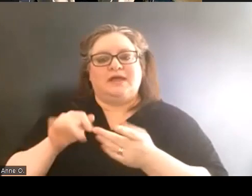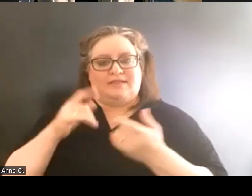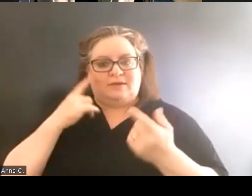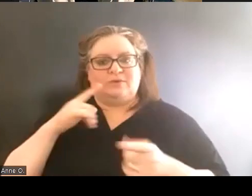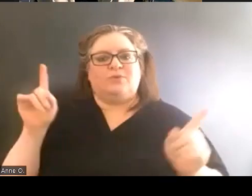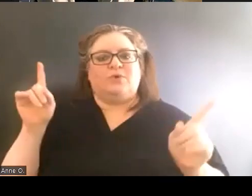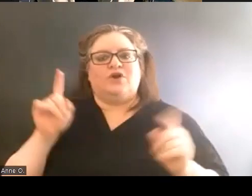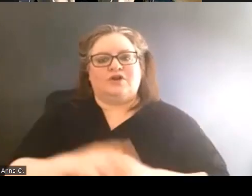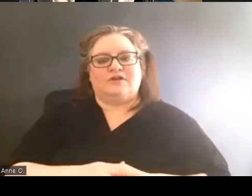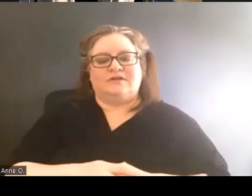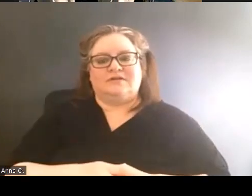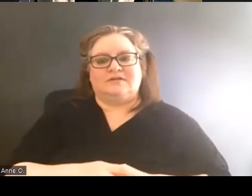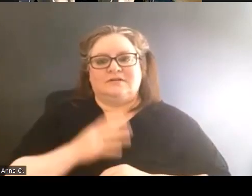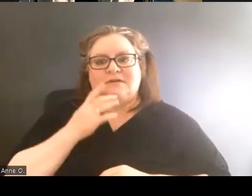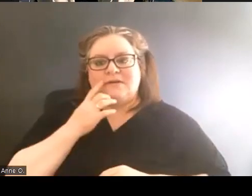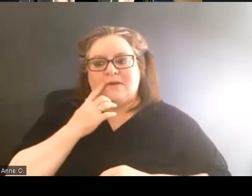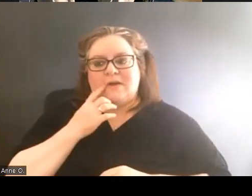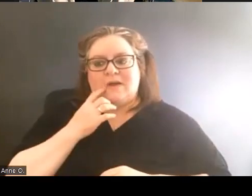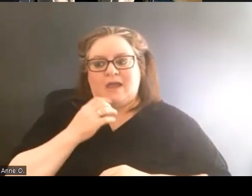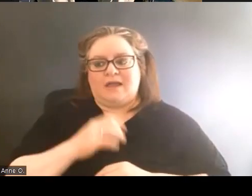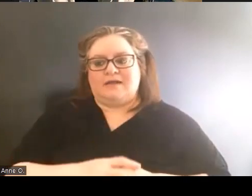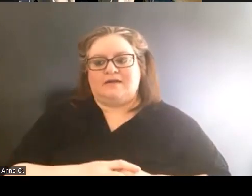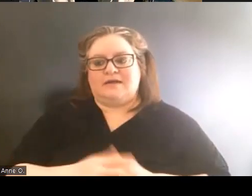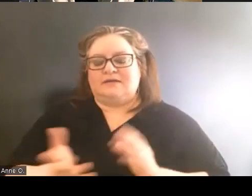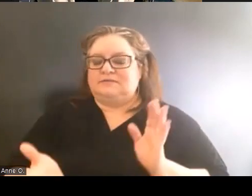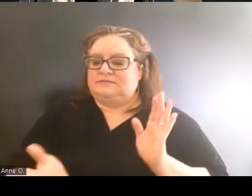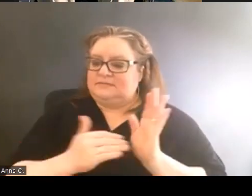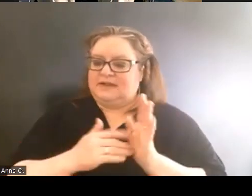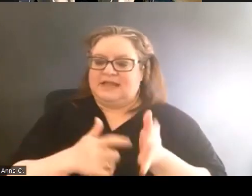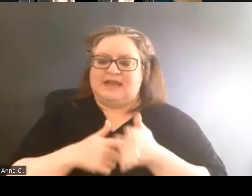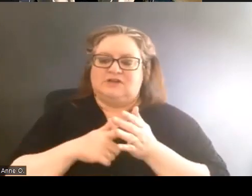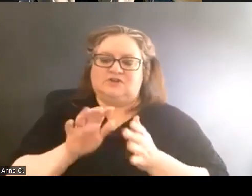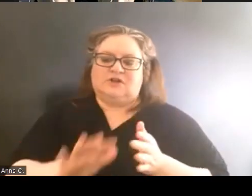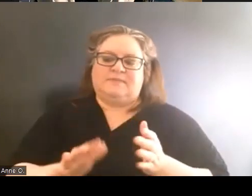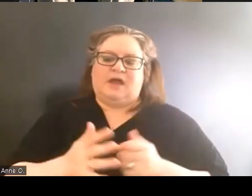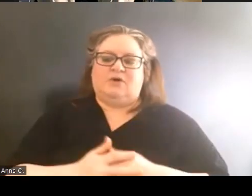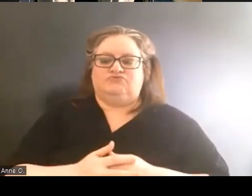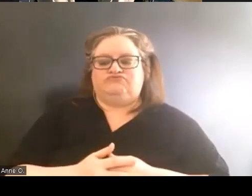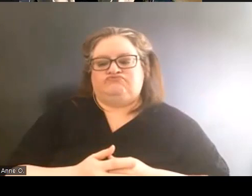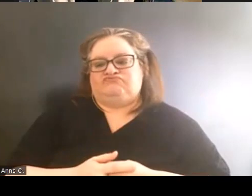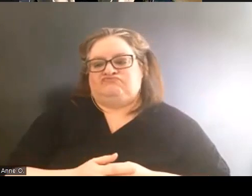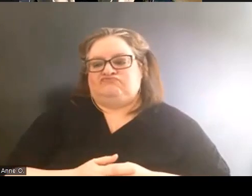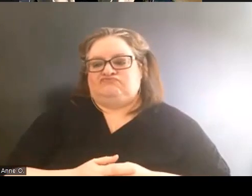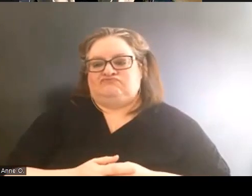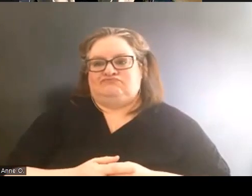And again, it took about another nine months